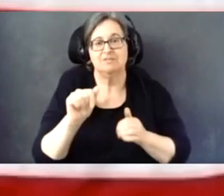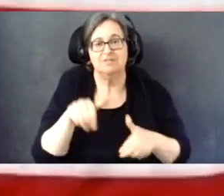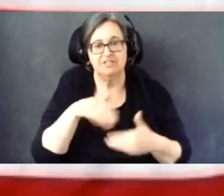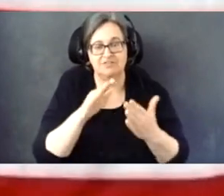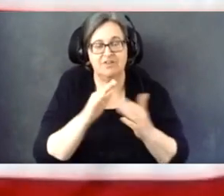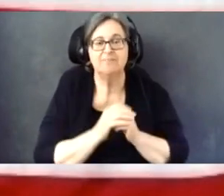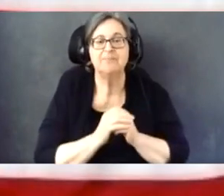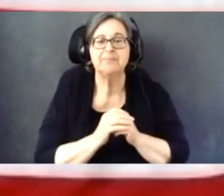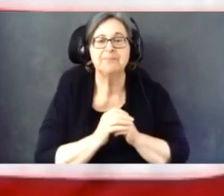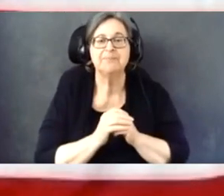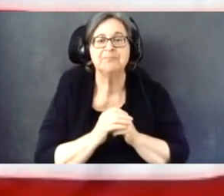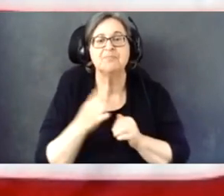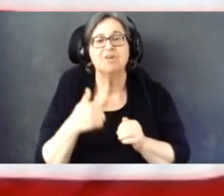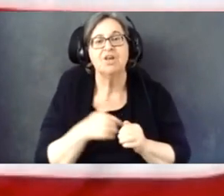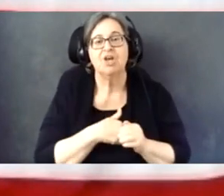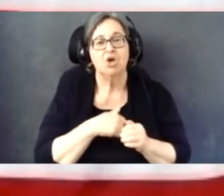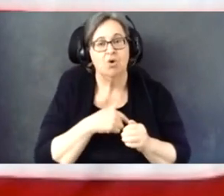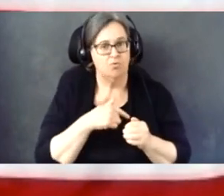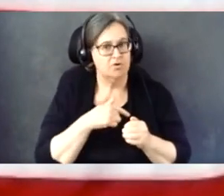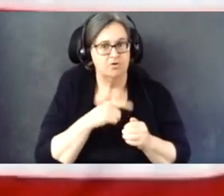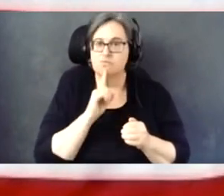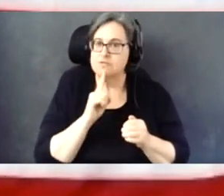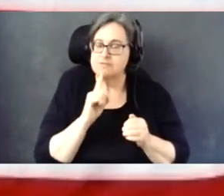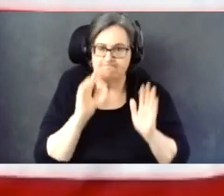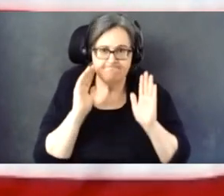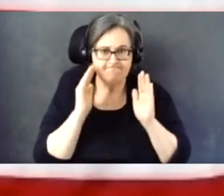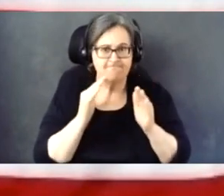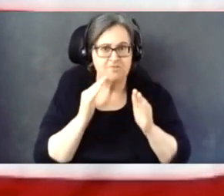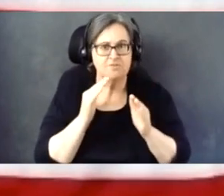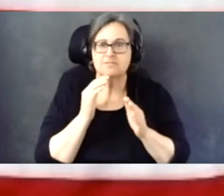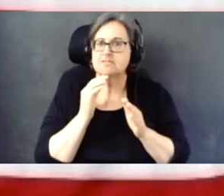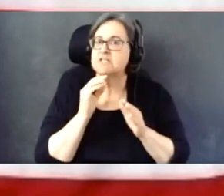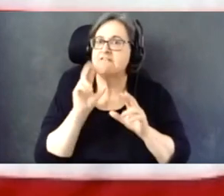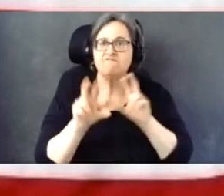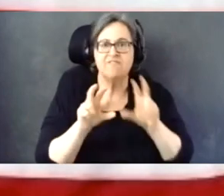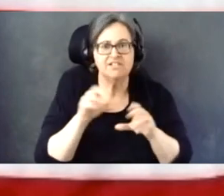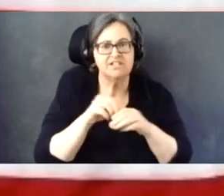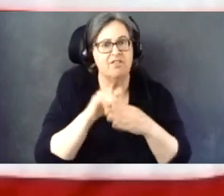So we are invested in this work and we are committed to ensuring election officials have